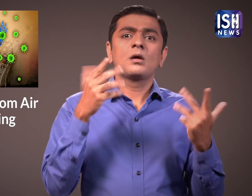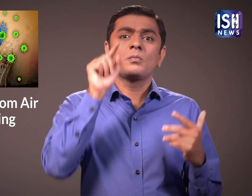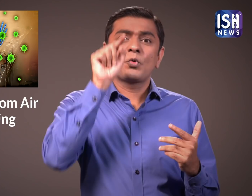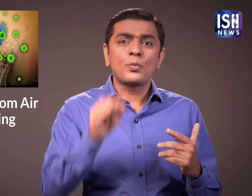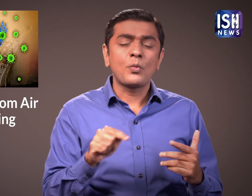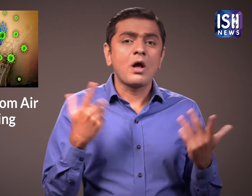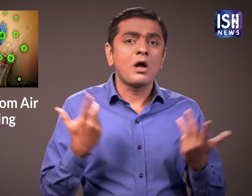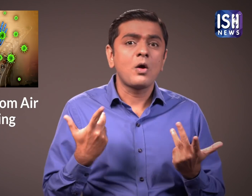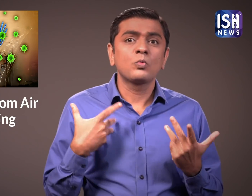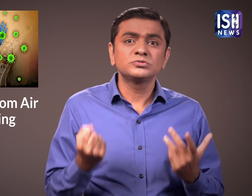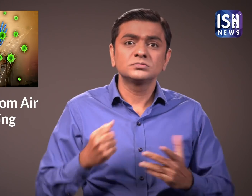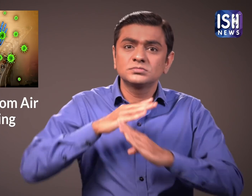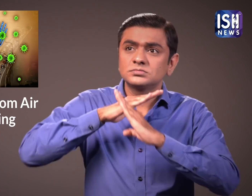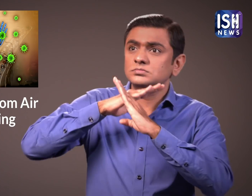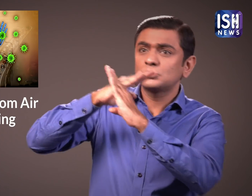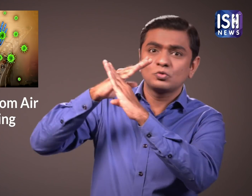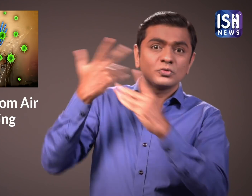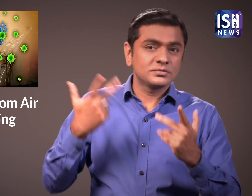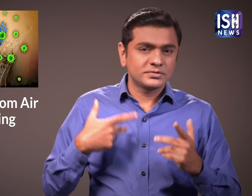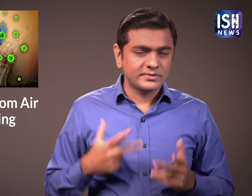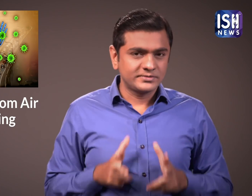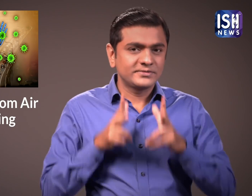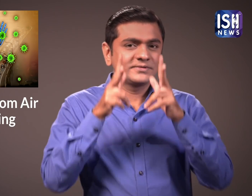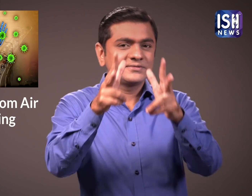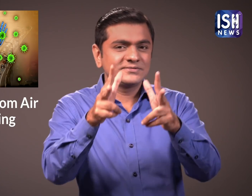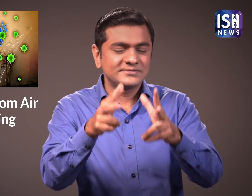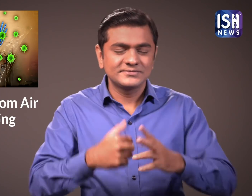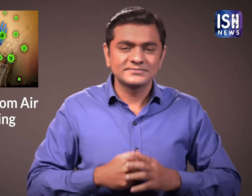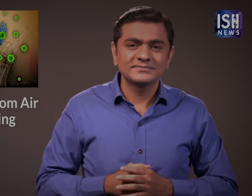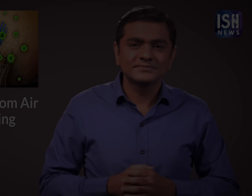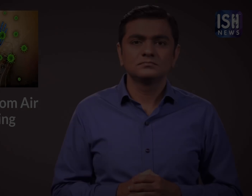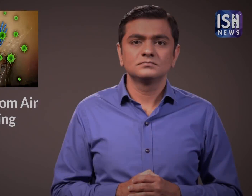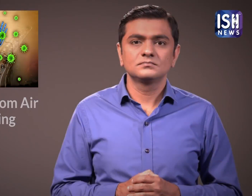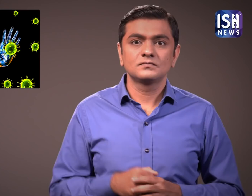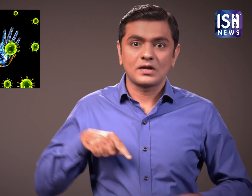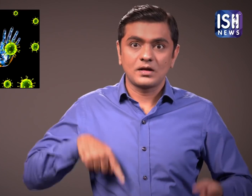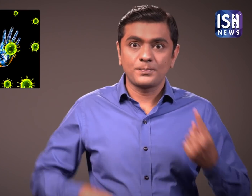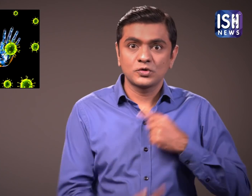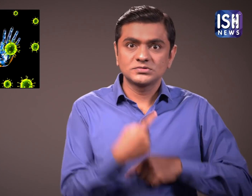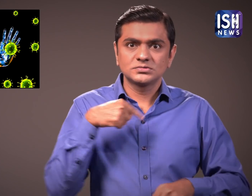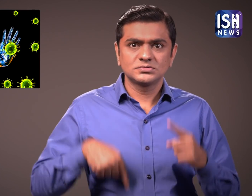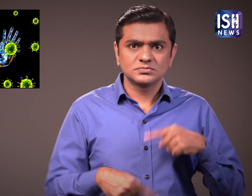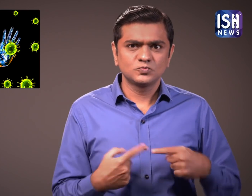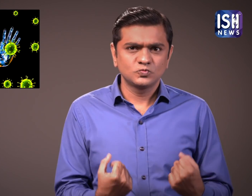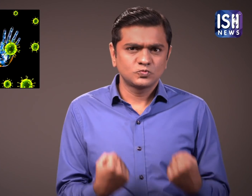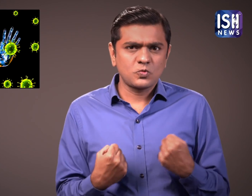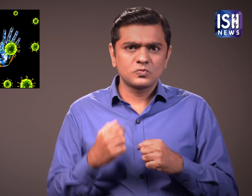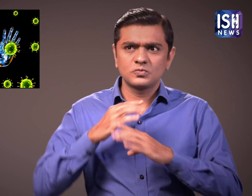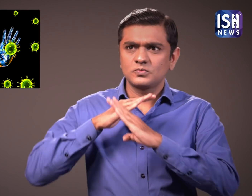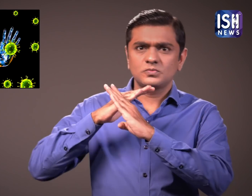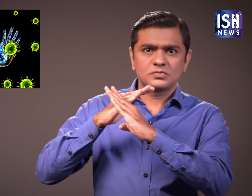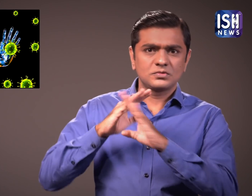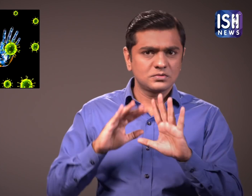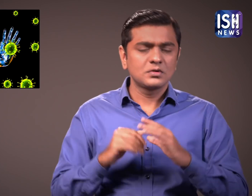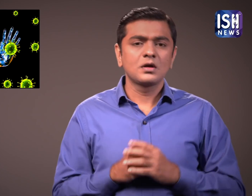I will tell you some tips which can protect you. Strenghtening your immunity.